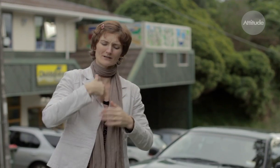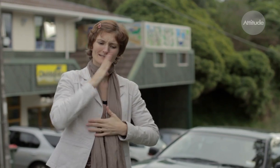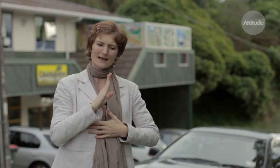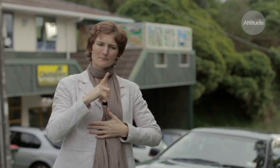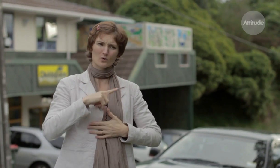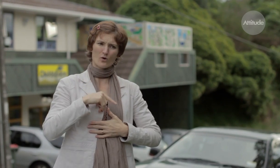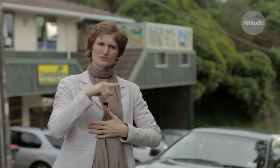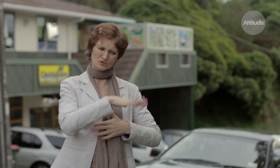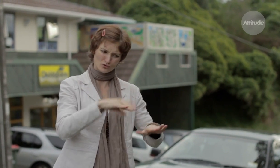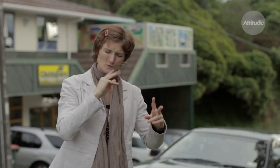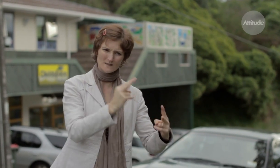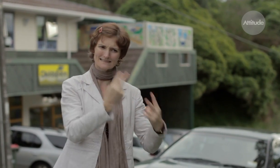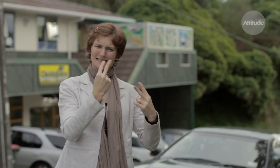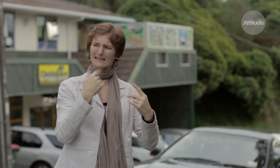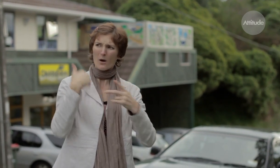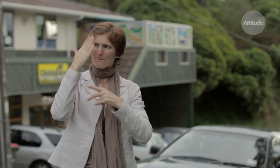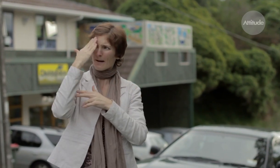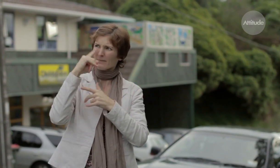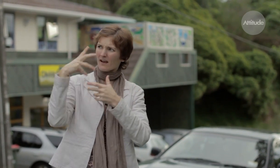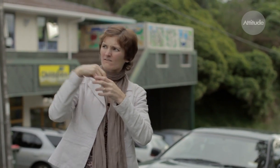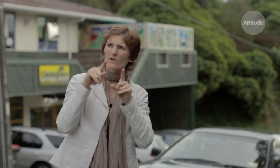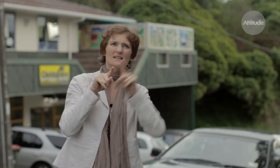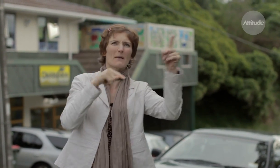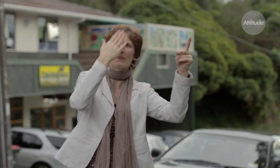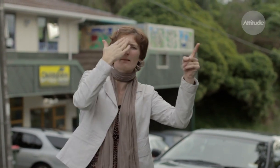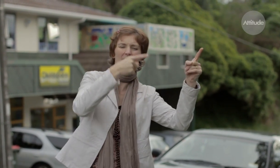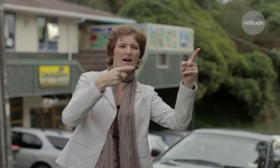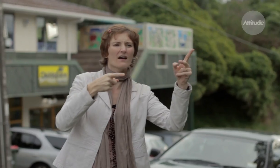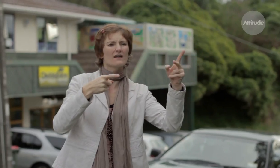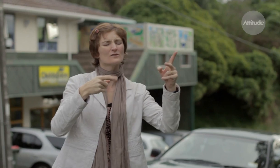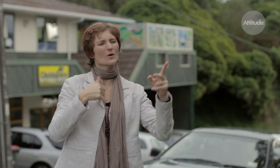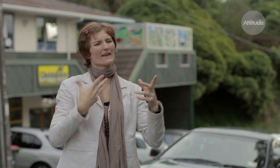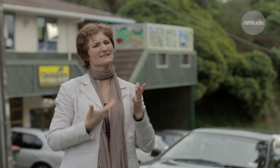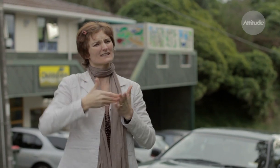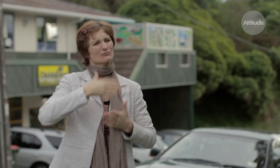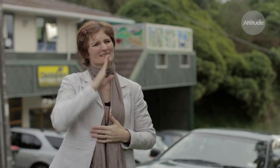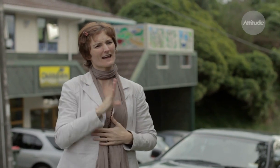Because my children see that their mum can’t be involved like the other mums can. So that’s